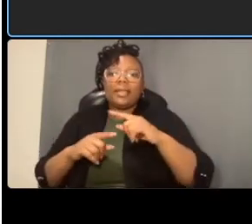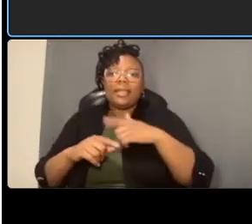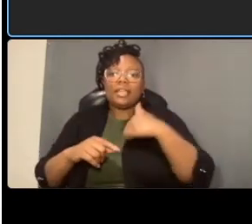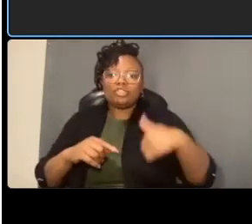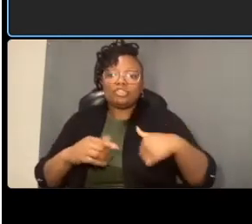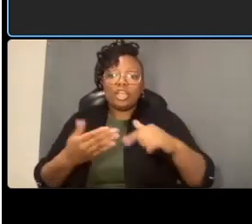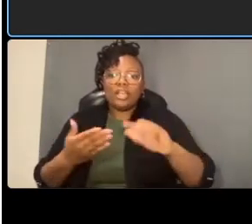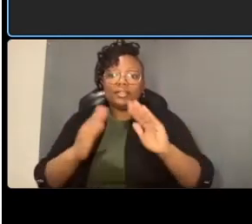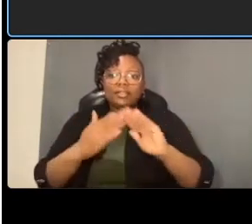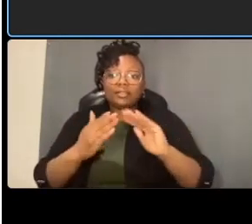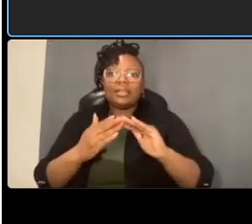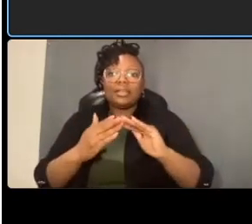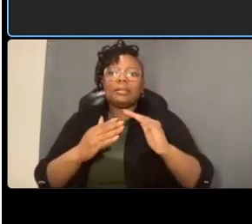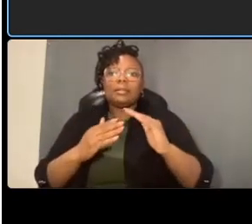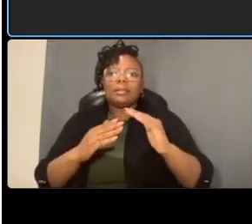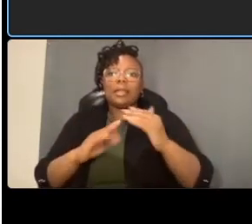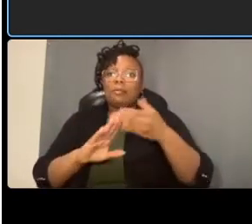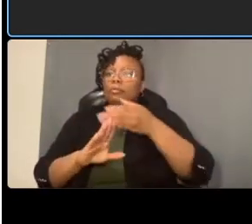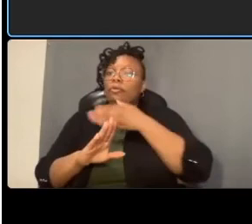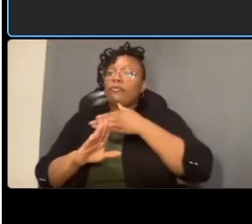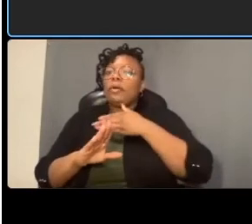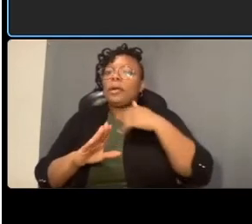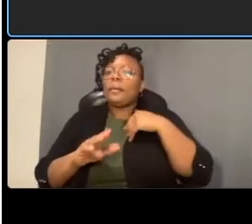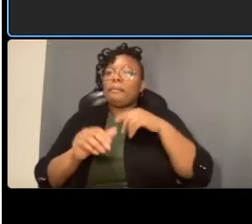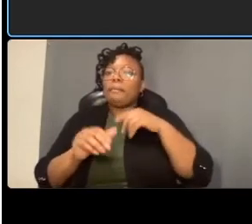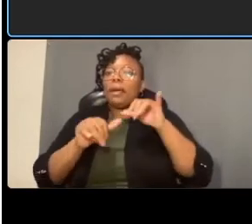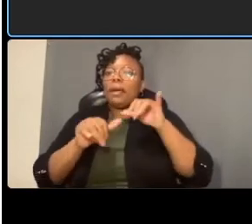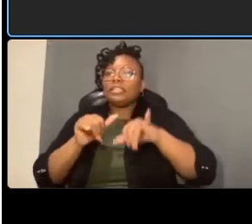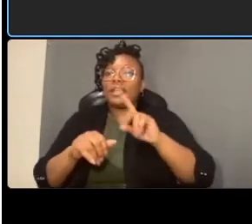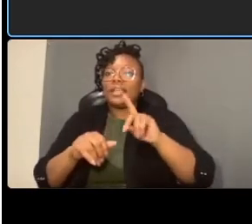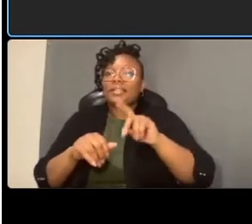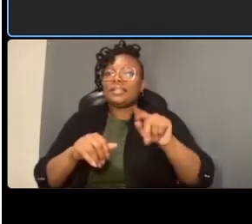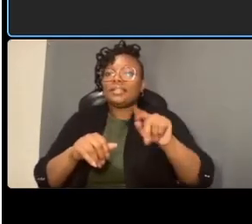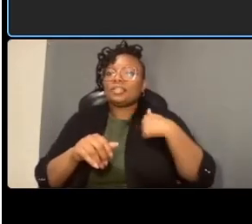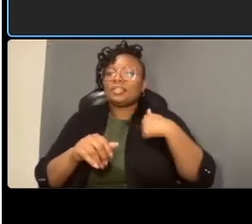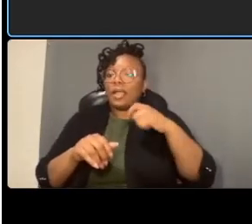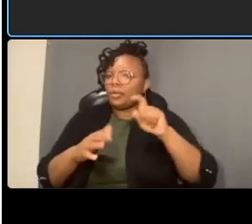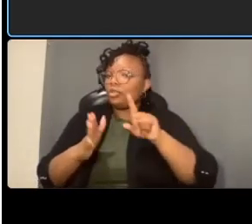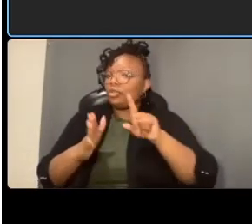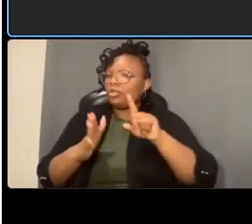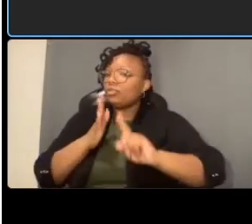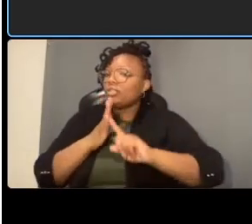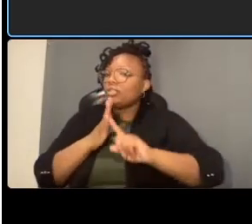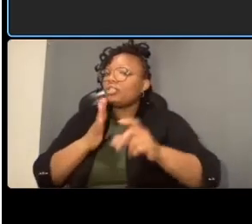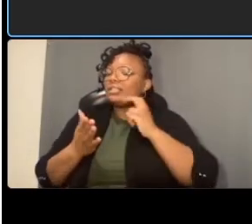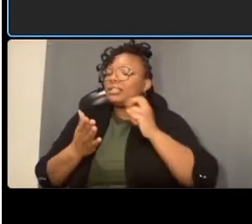that can be used currently or for this project regarding the second question with tdm i believe